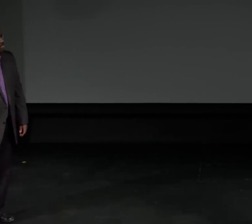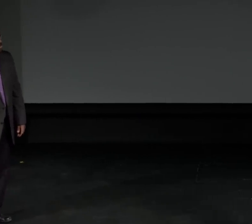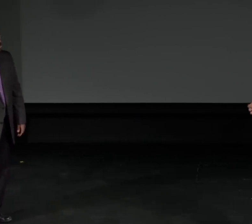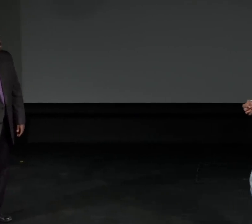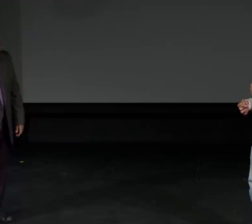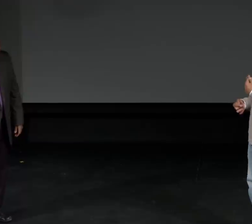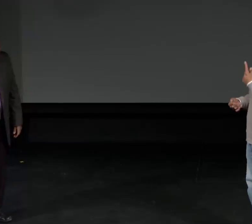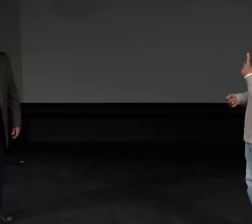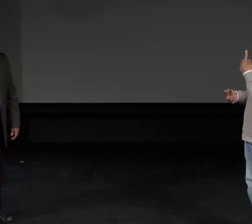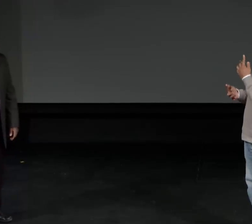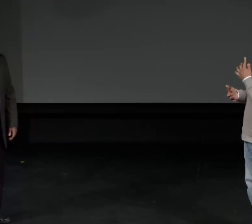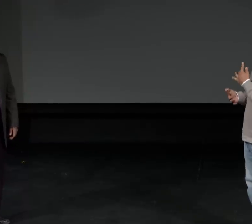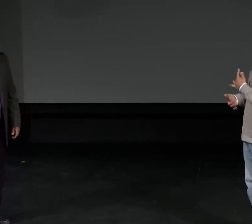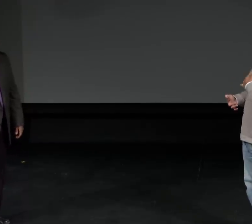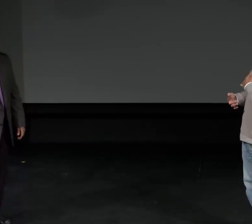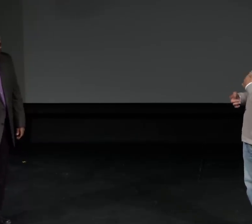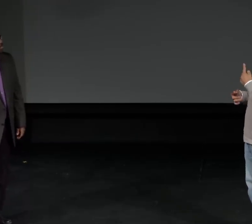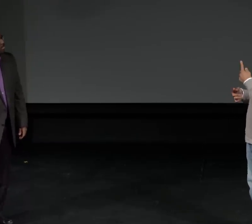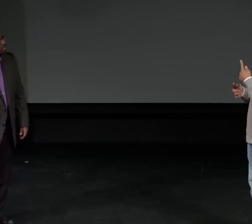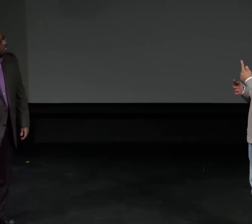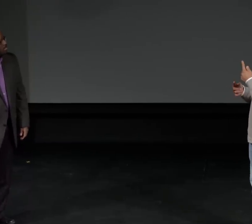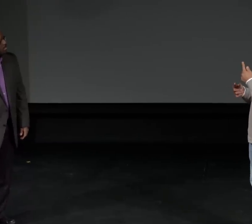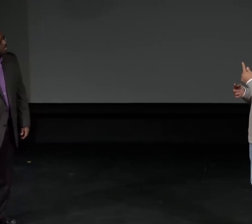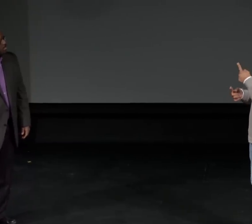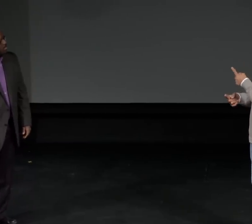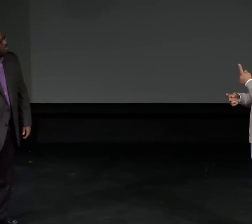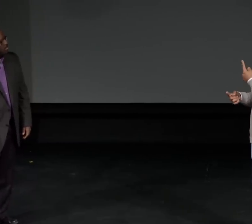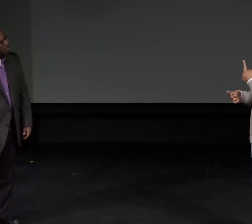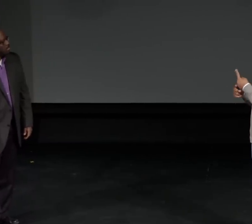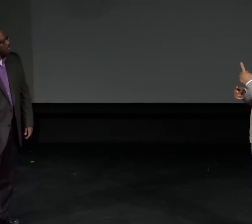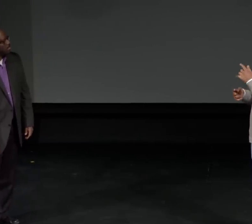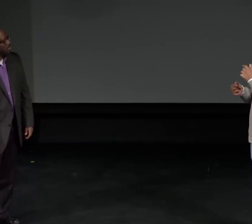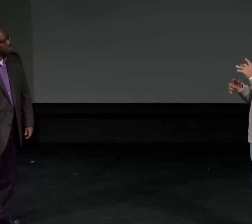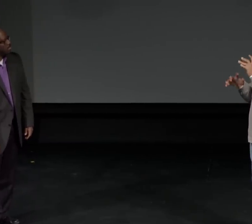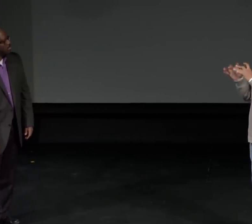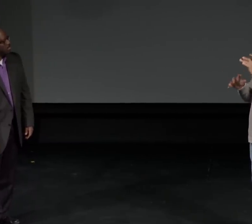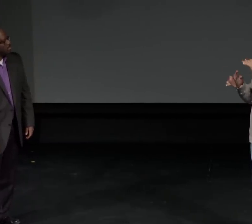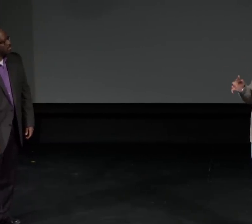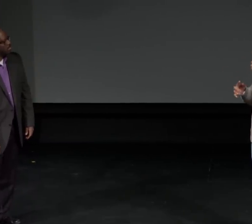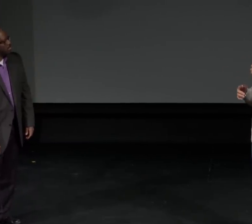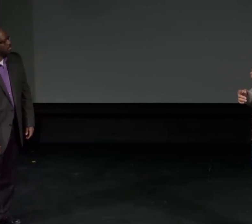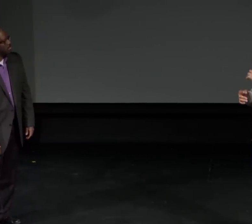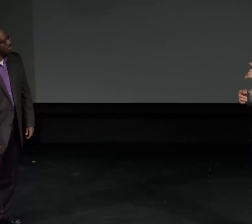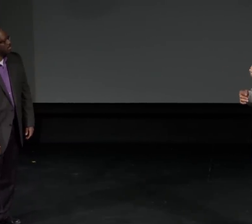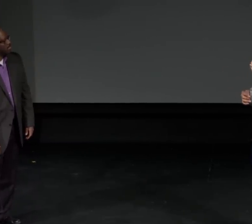Hello. It was such an interesting presentation. There was one part that touched me in particular.